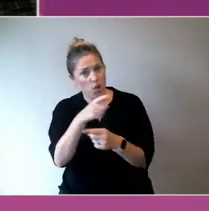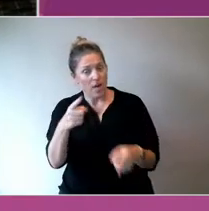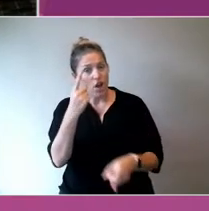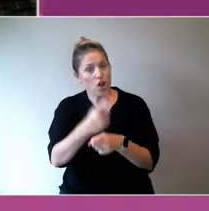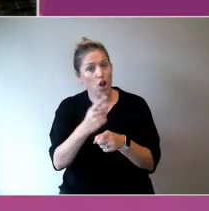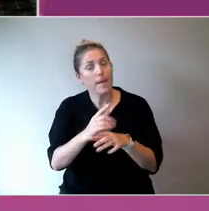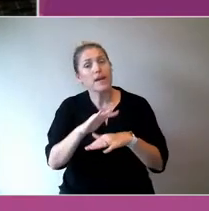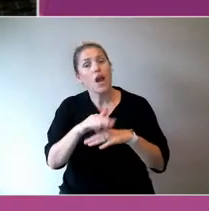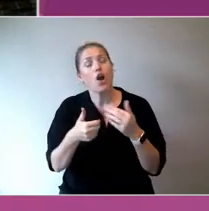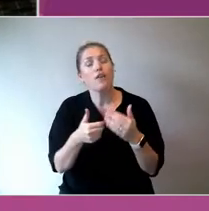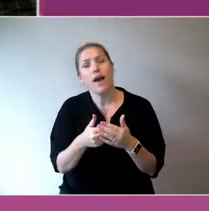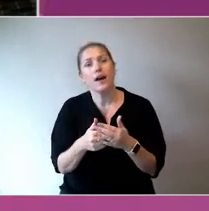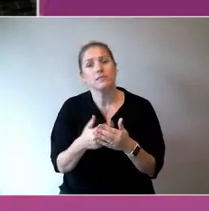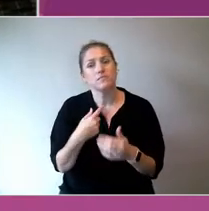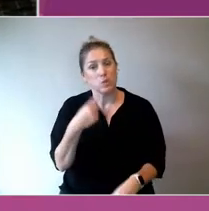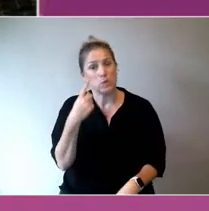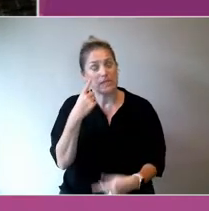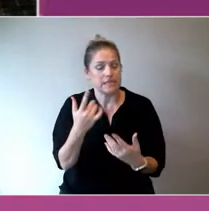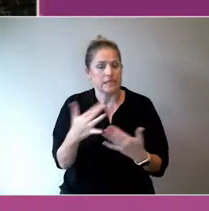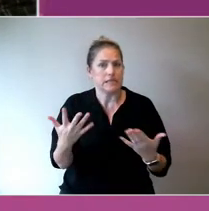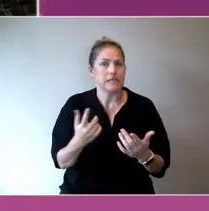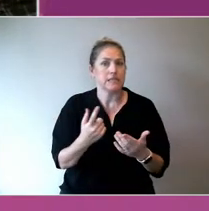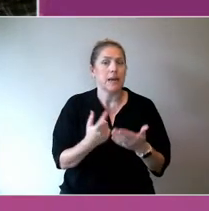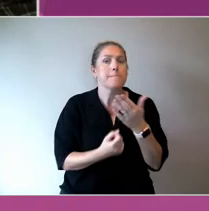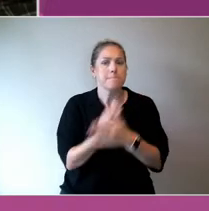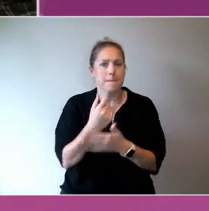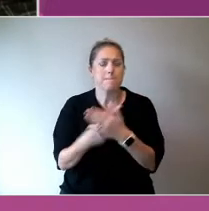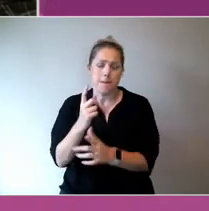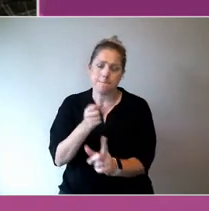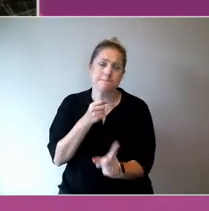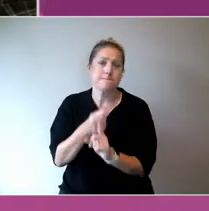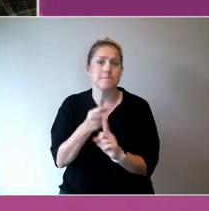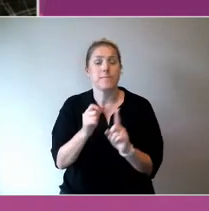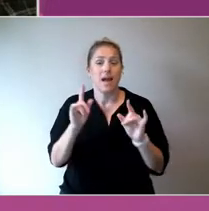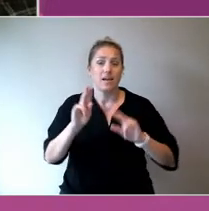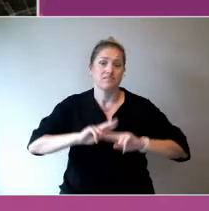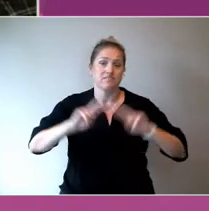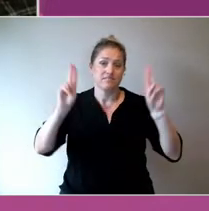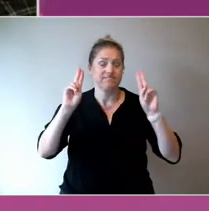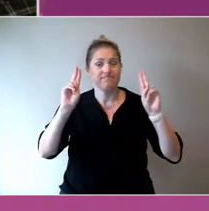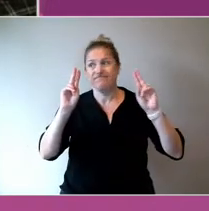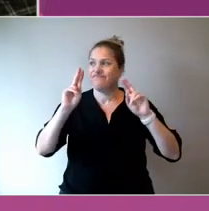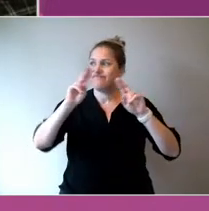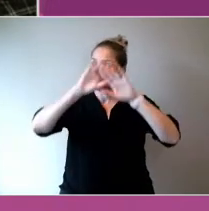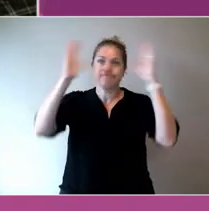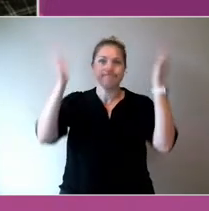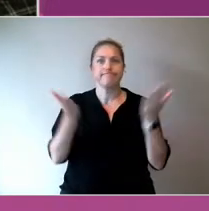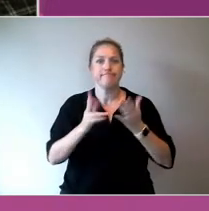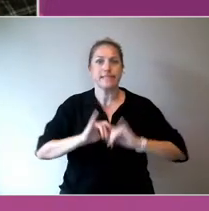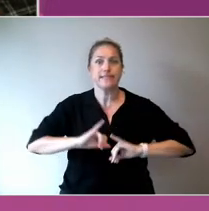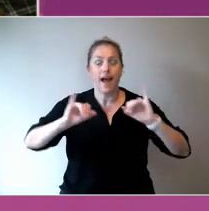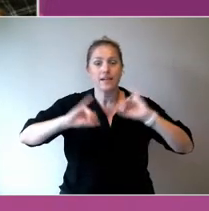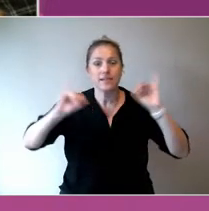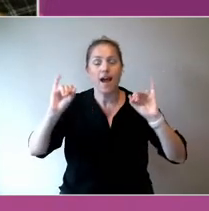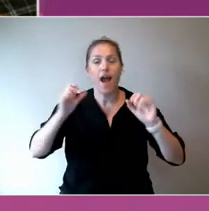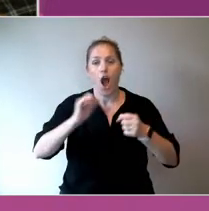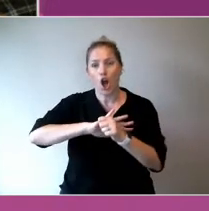and impact of natural disasters and also now COVID, how arts and wellbeing space will relate